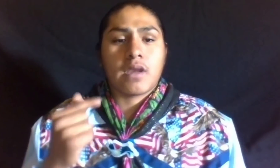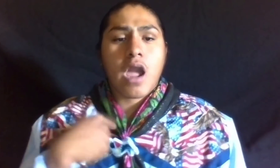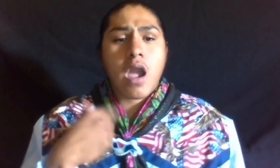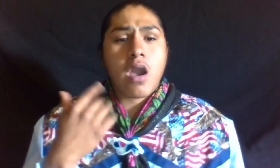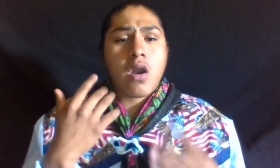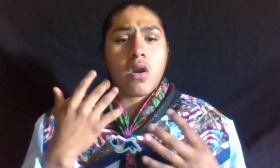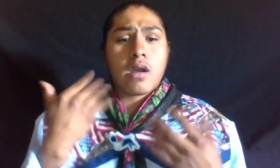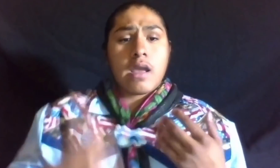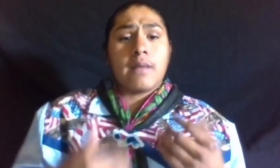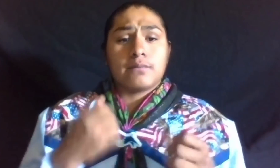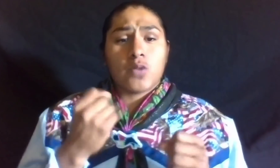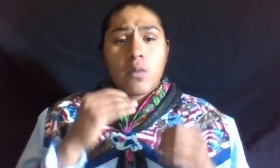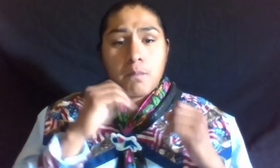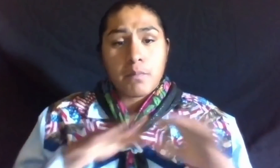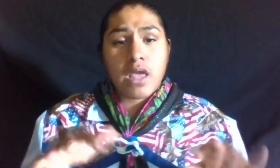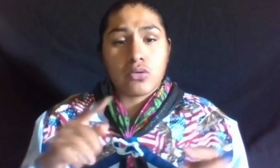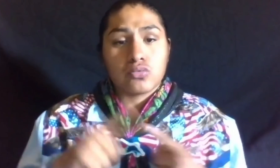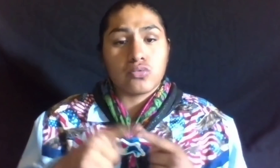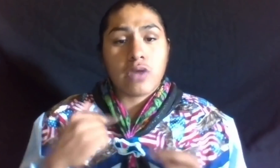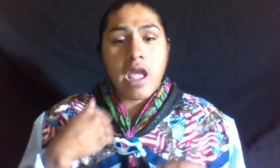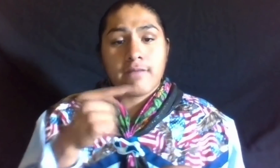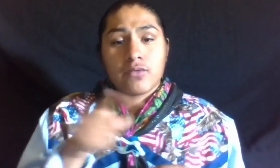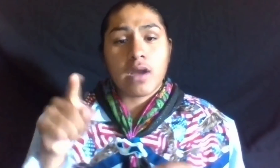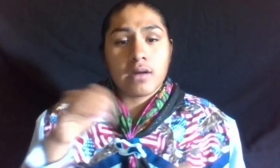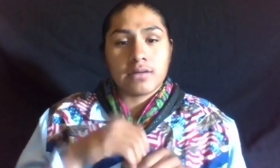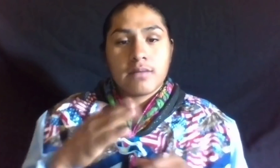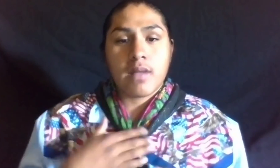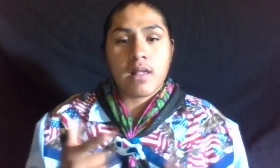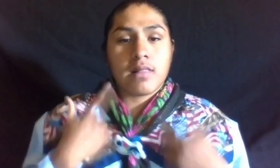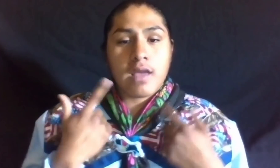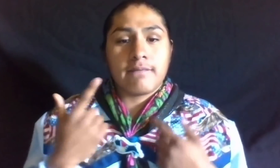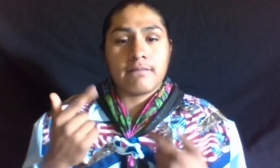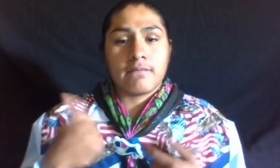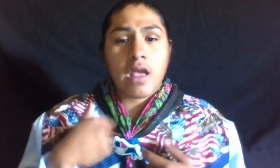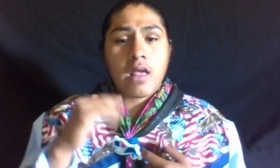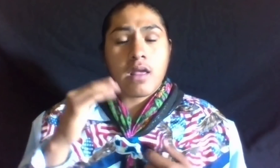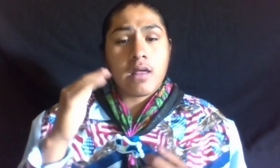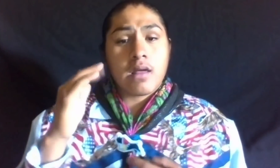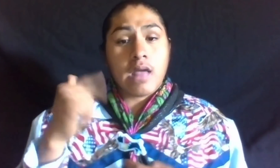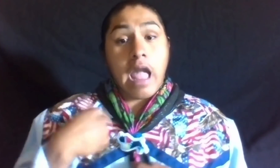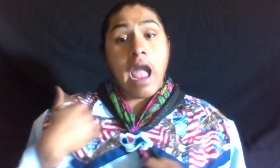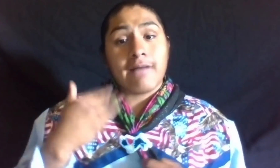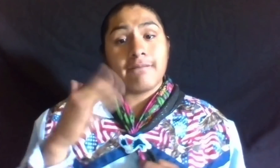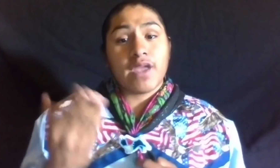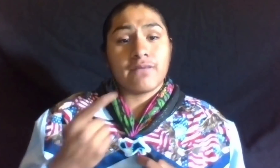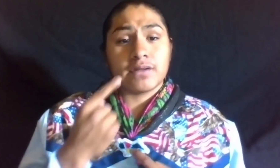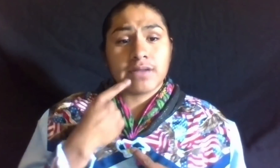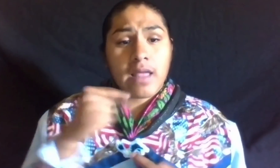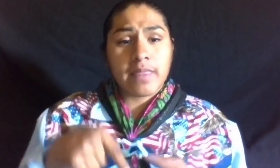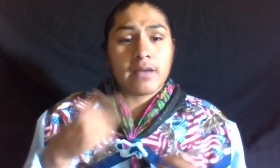I AM SO BLESSED TO HAVE YOU GUYS IN MY LIFE. I HAVE NEVER SAID THIS BEFORE, BUT TODAY